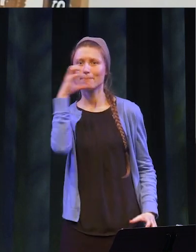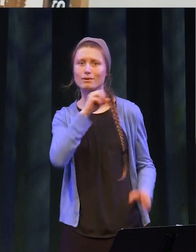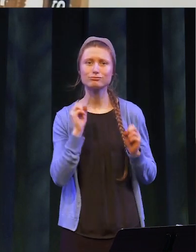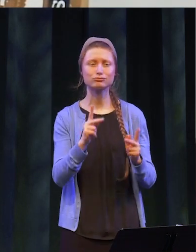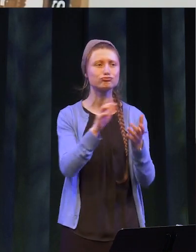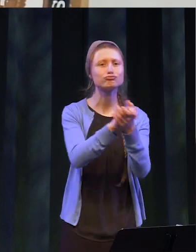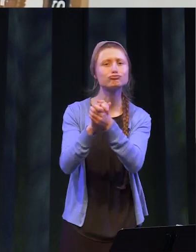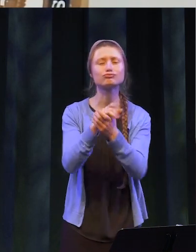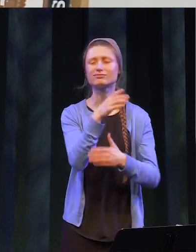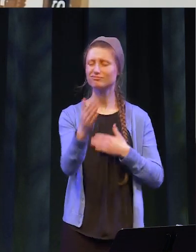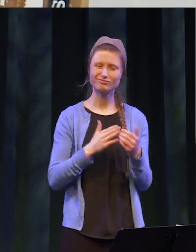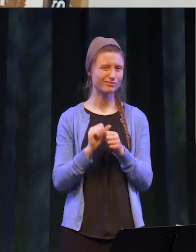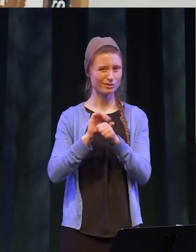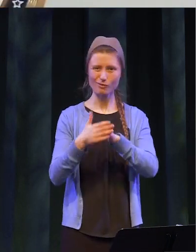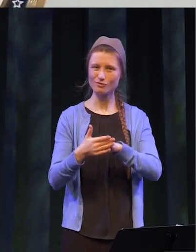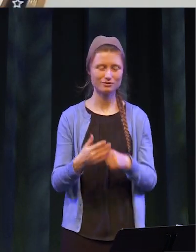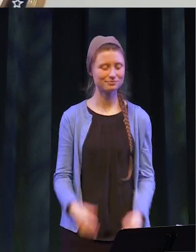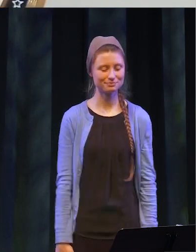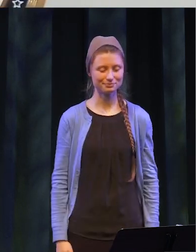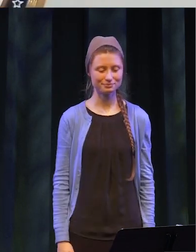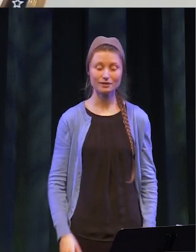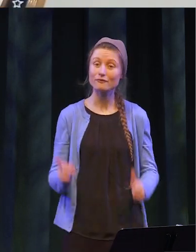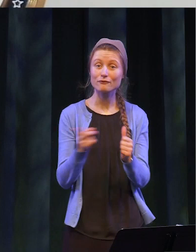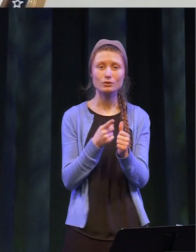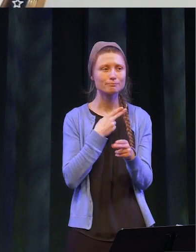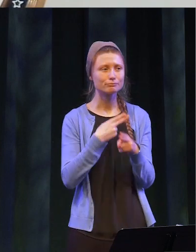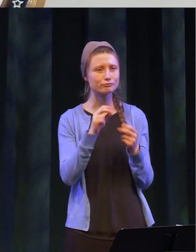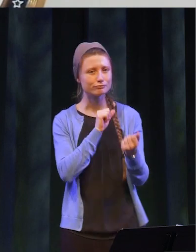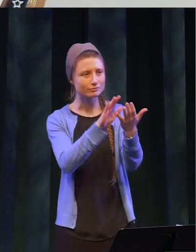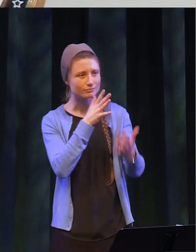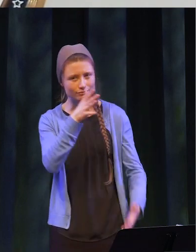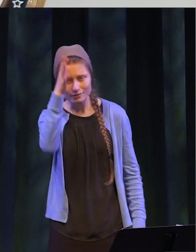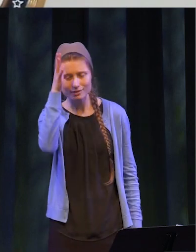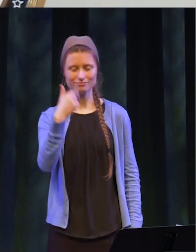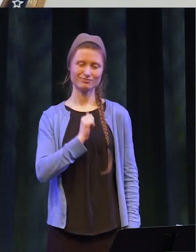you, Covid or not. First, a quick word to the parents. As a parent